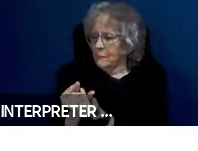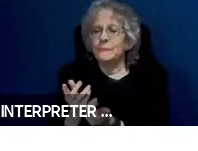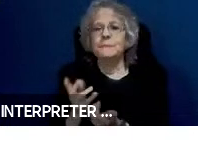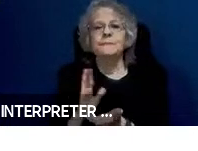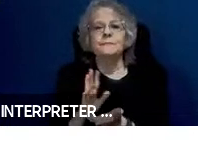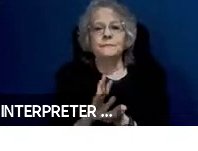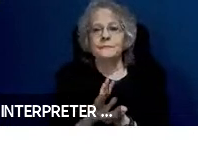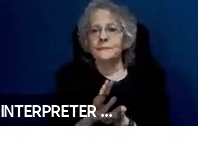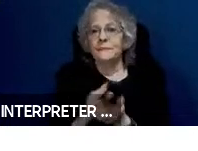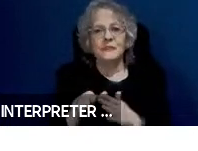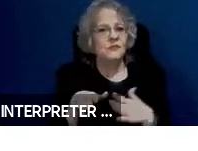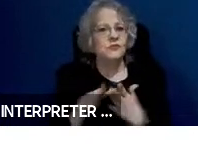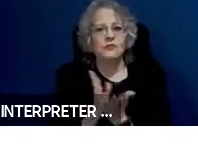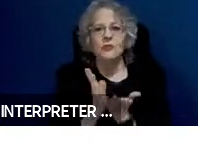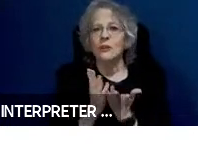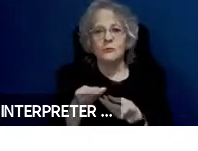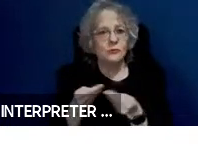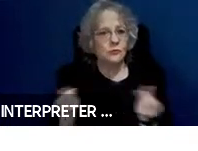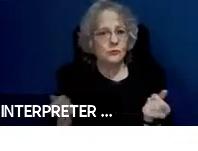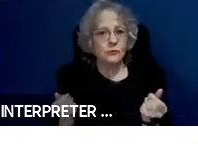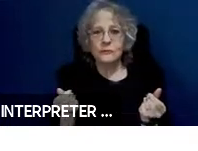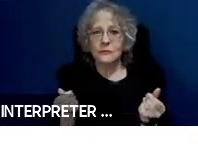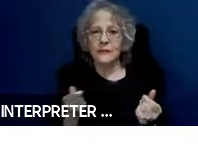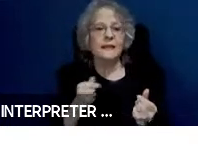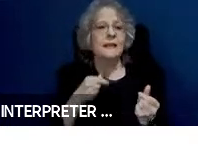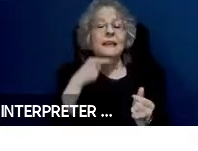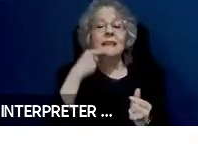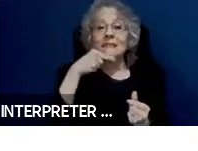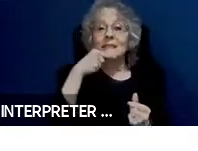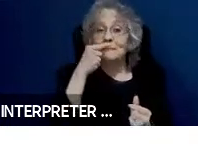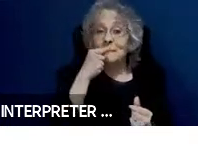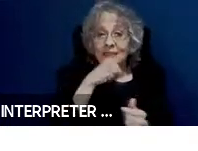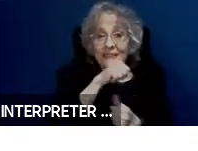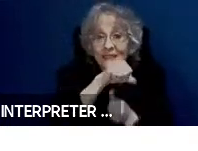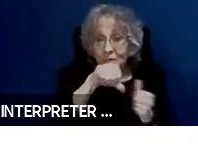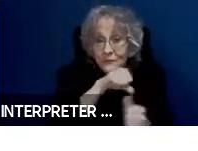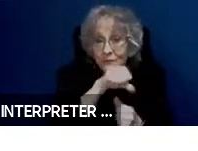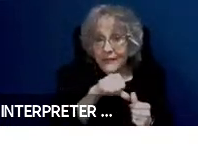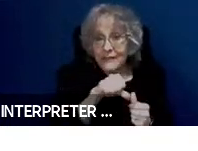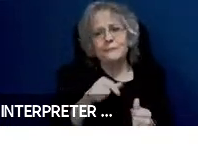interfaces. Well it requires speech. Selecting things where you just pick your destination,